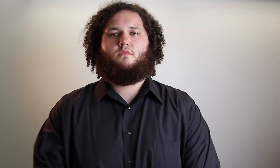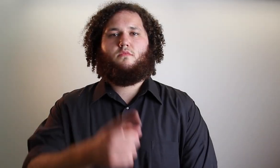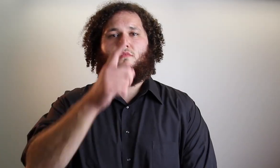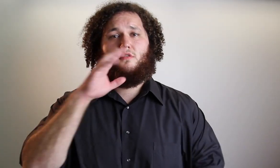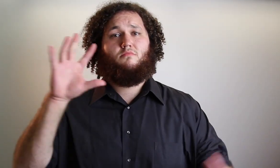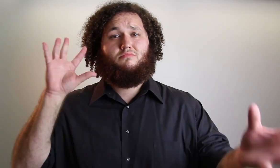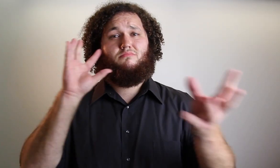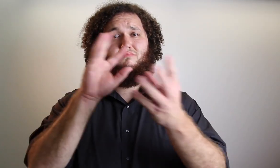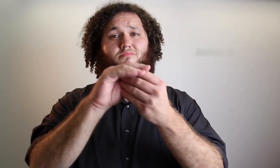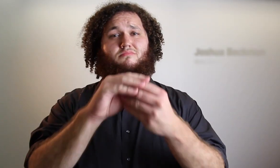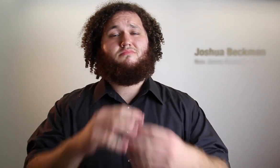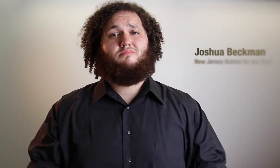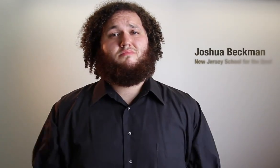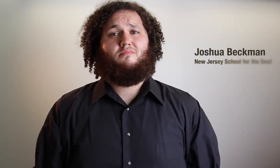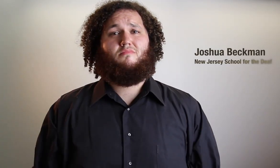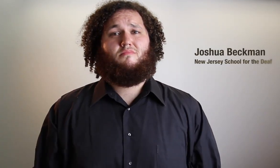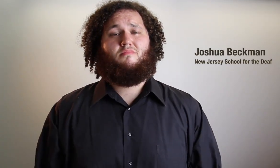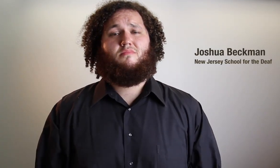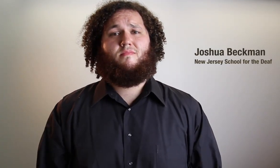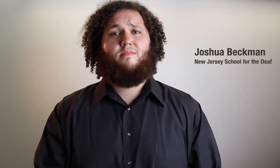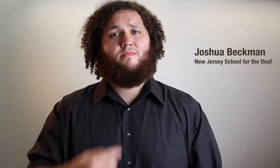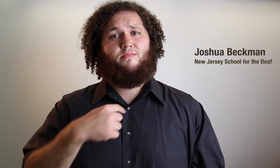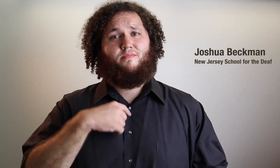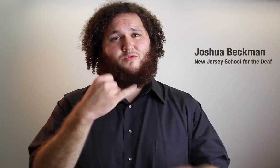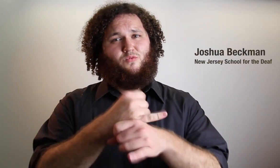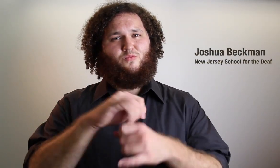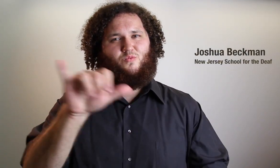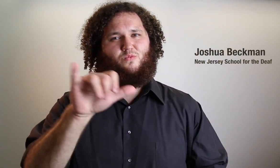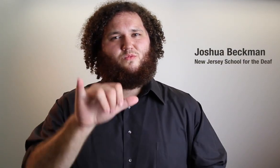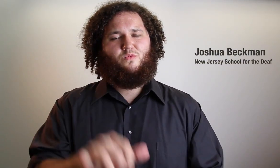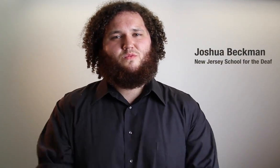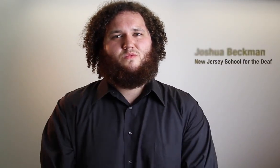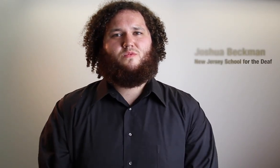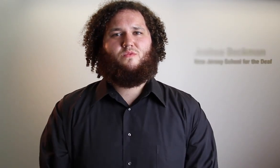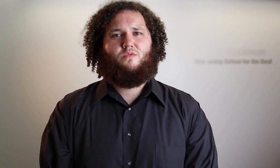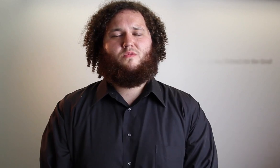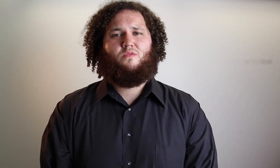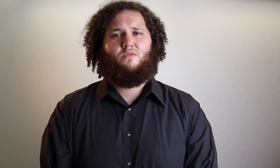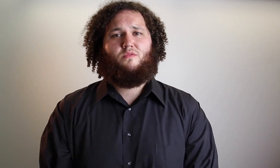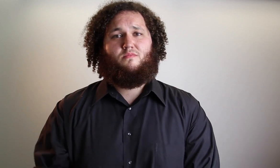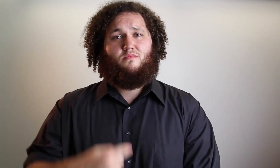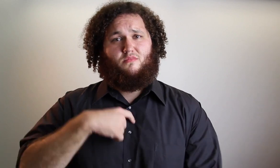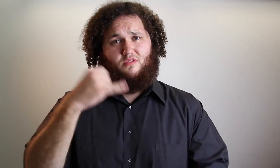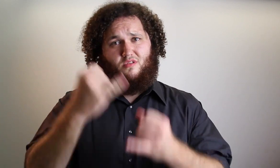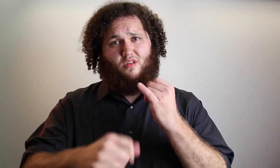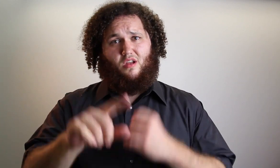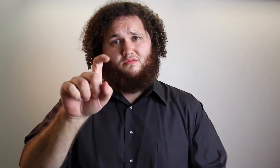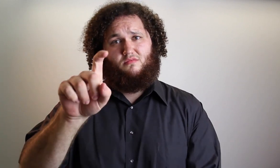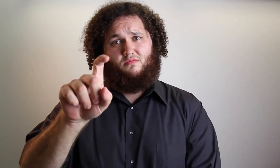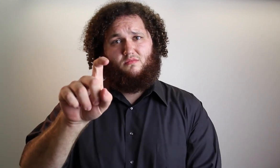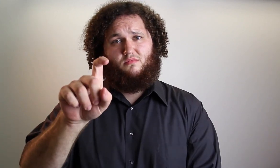You watched all those stories, right? I attended a Deaf school, too. Am I the last one?